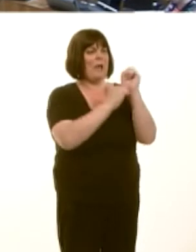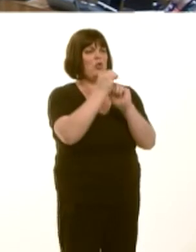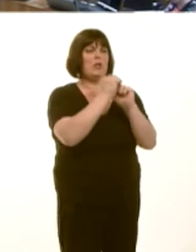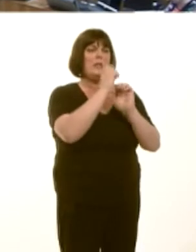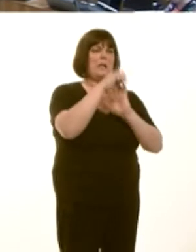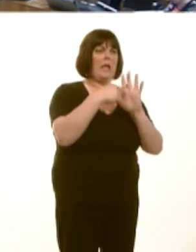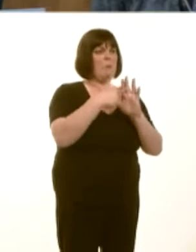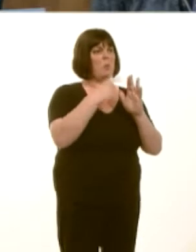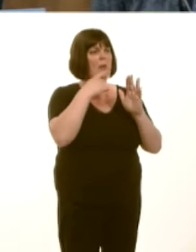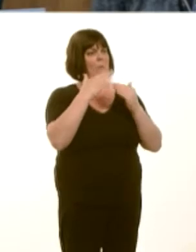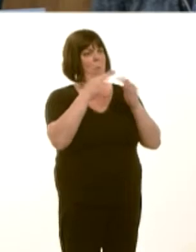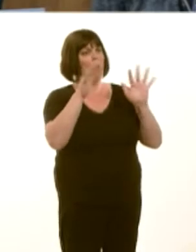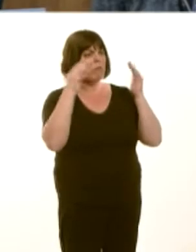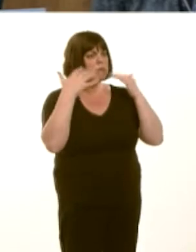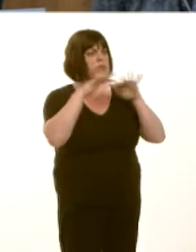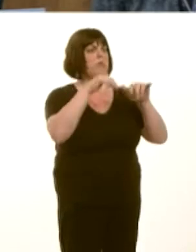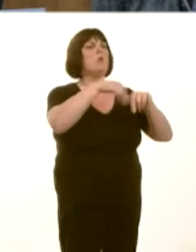Carwyn Jones: If it brings more money to Wales, I will support it.